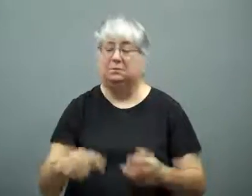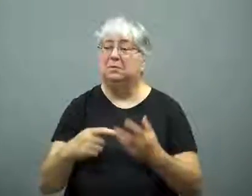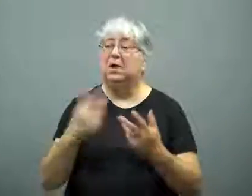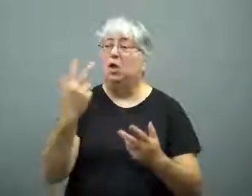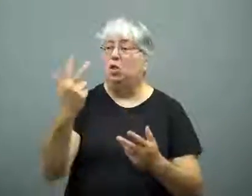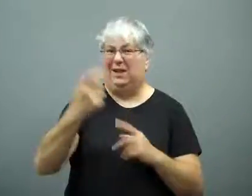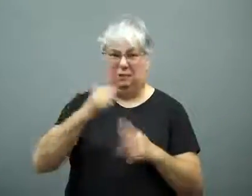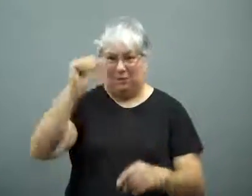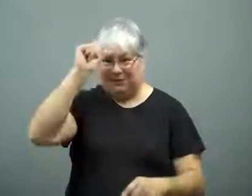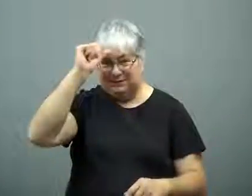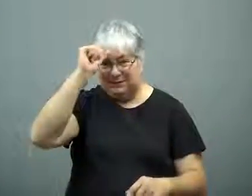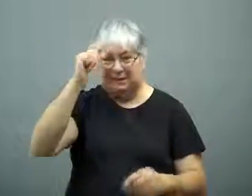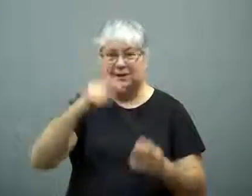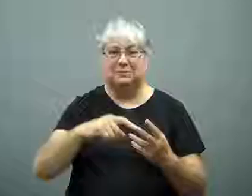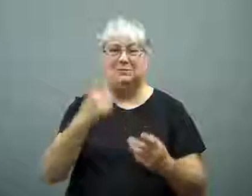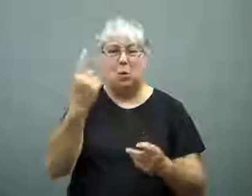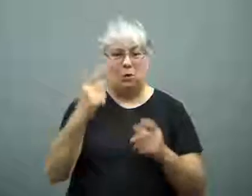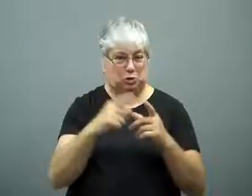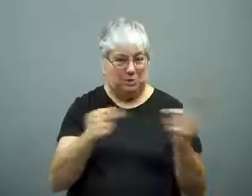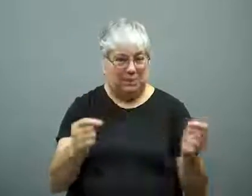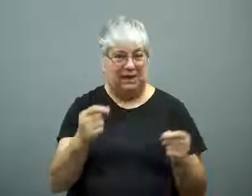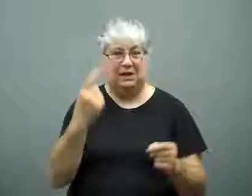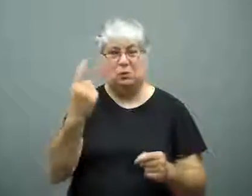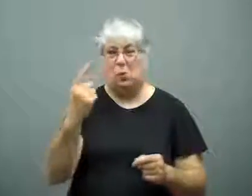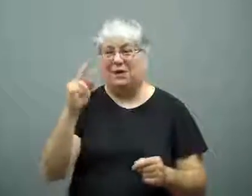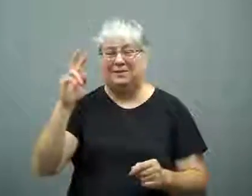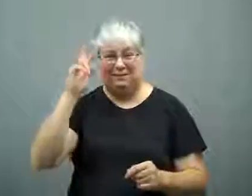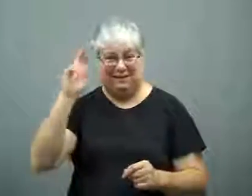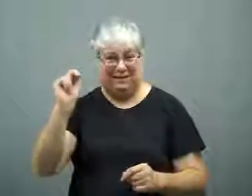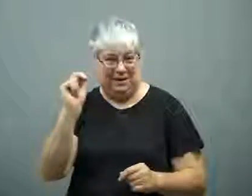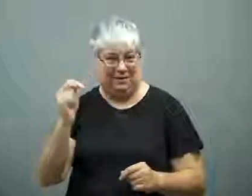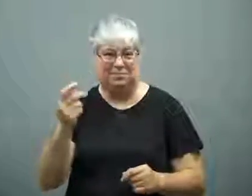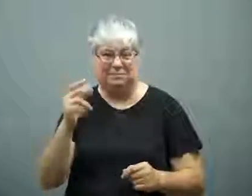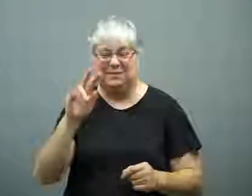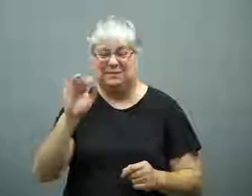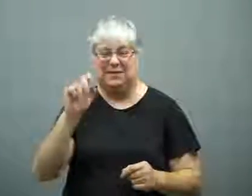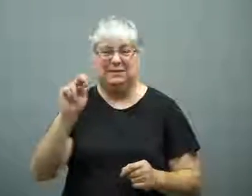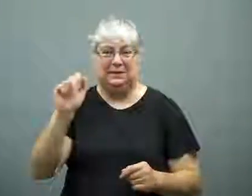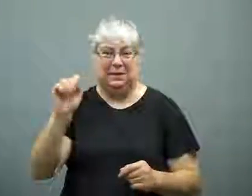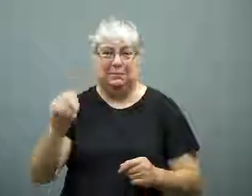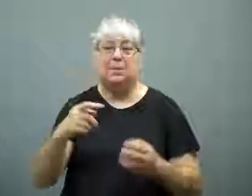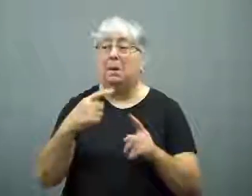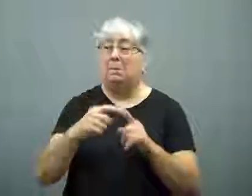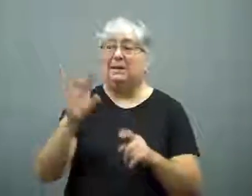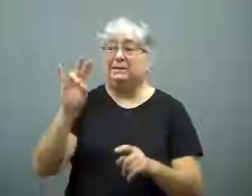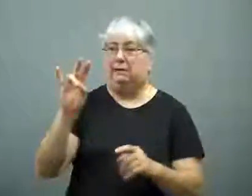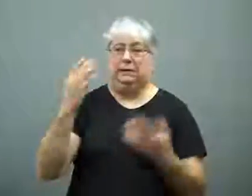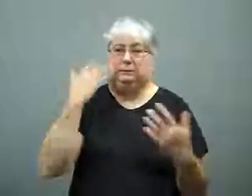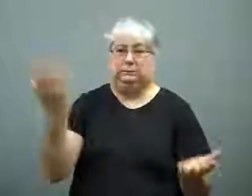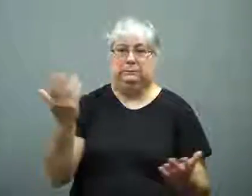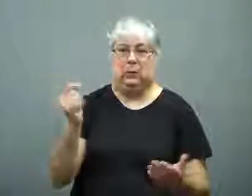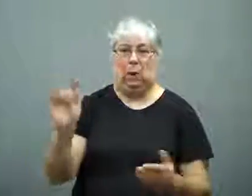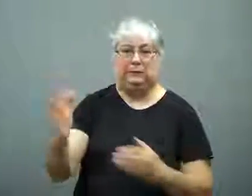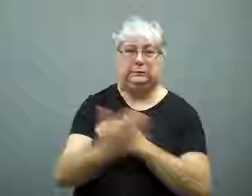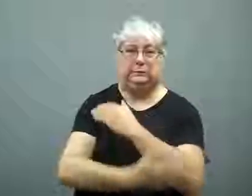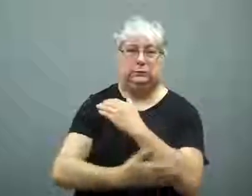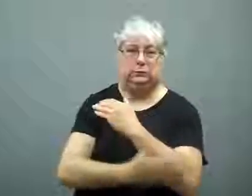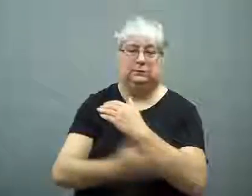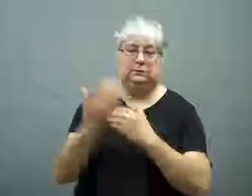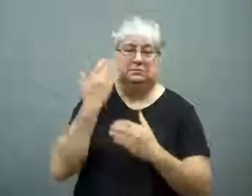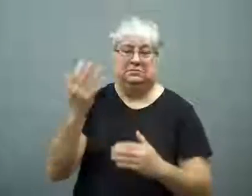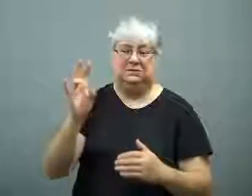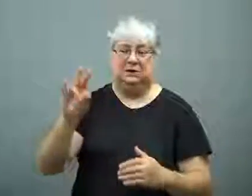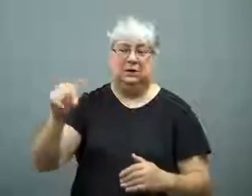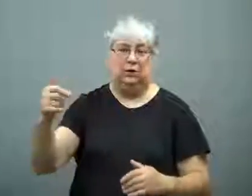Three were from India, and one each were from Japan and Viet Nam.